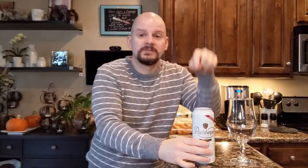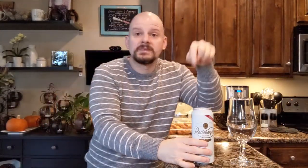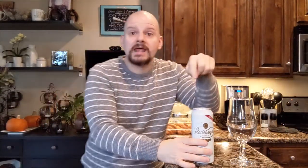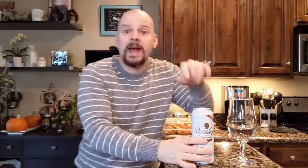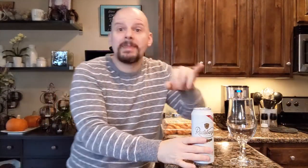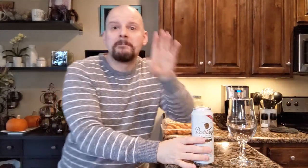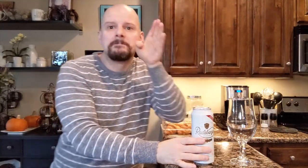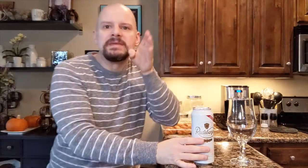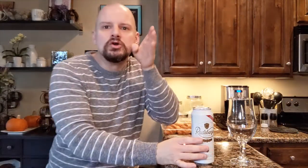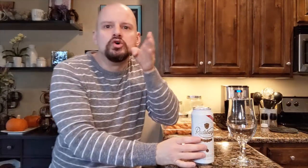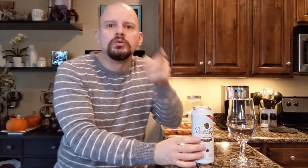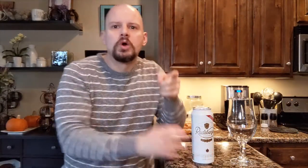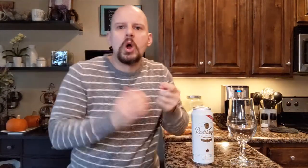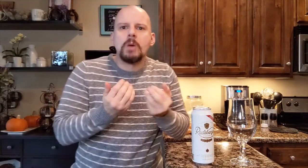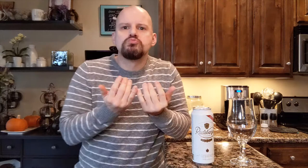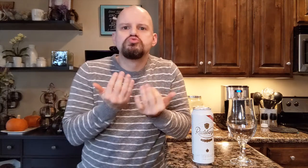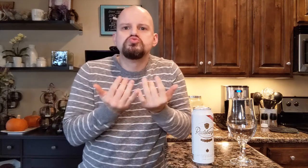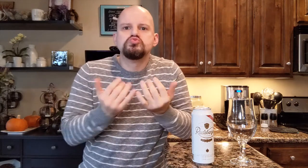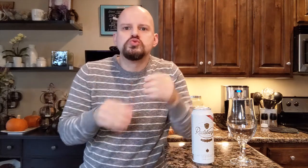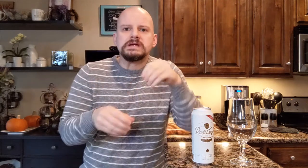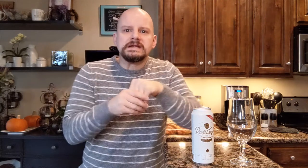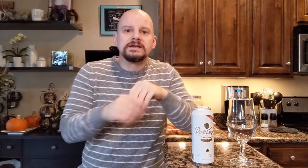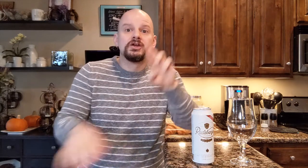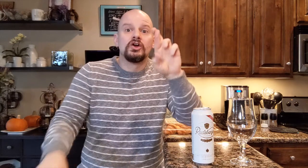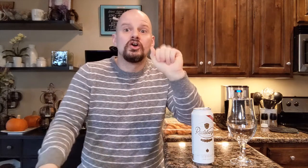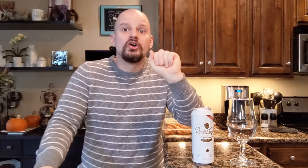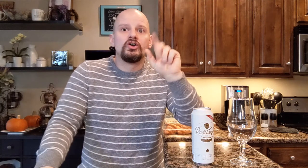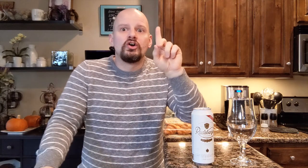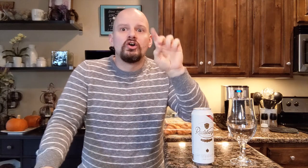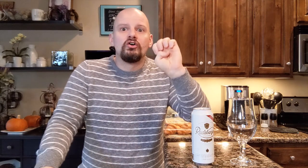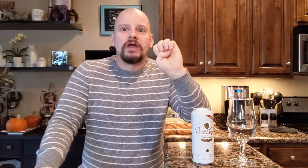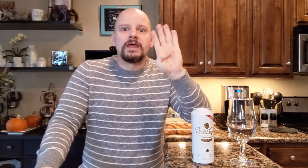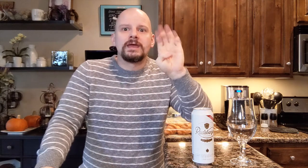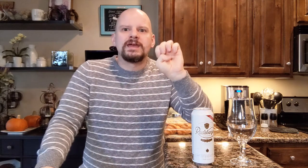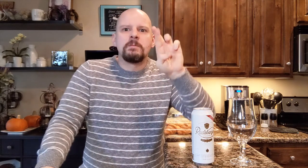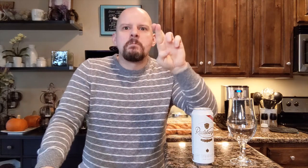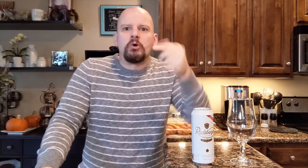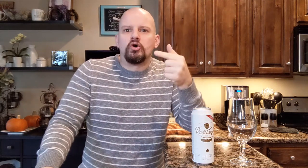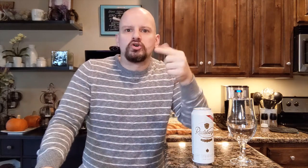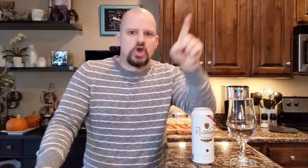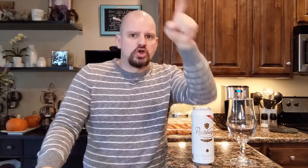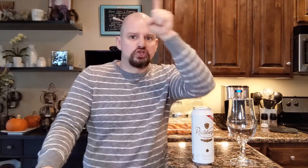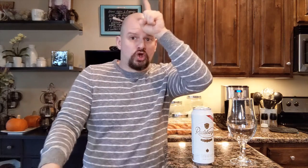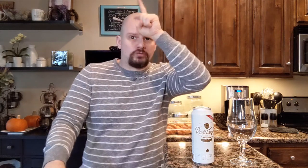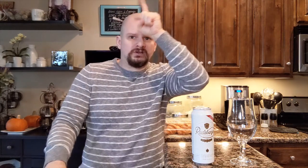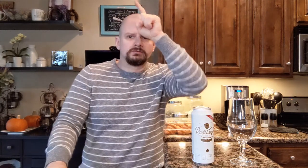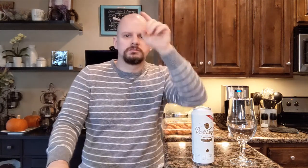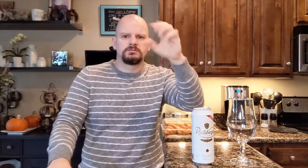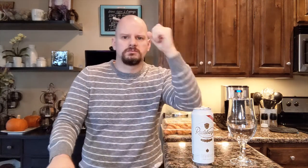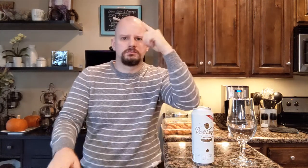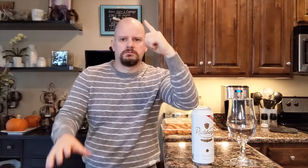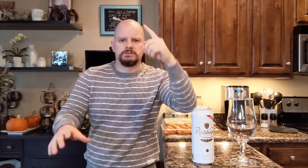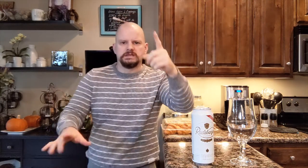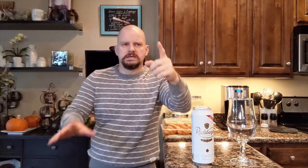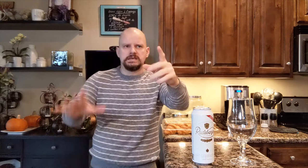That beer is brewed in Radeberg, Germany.